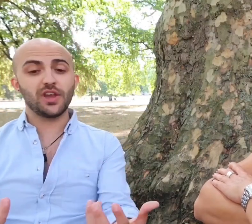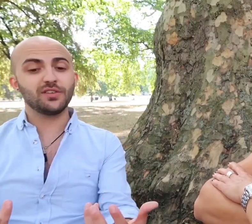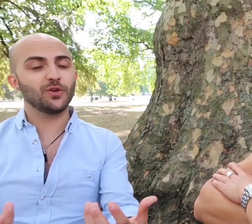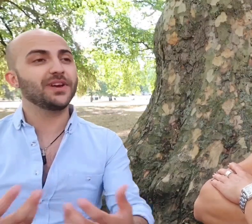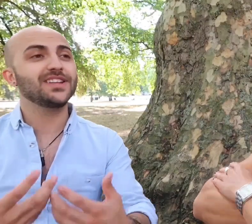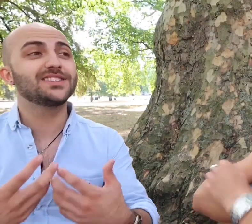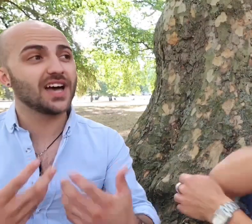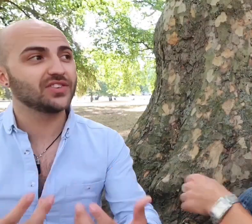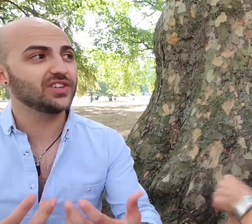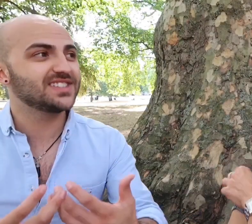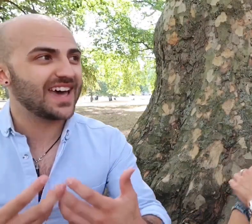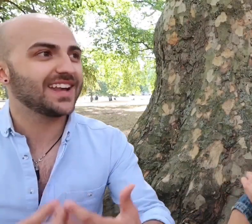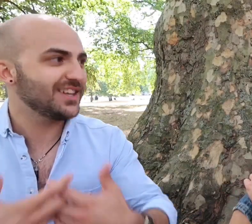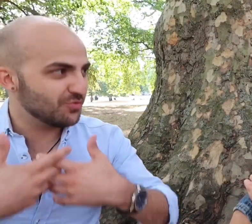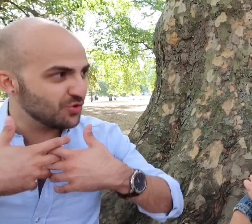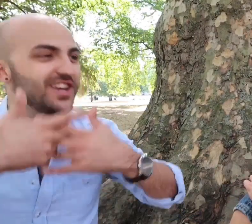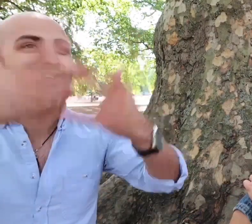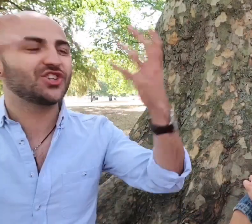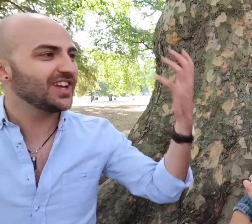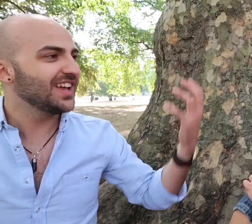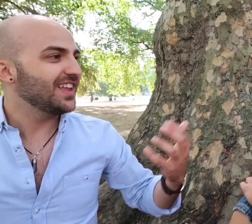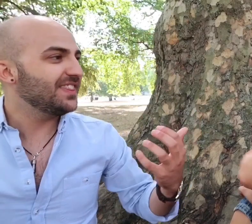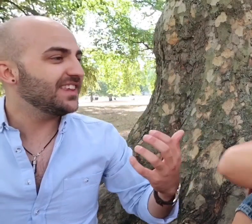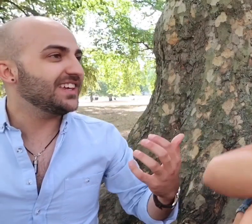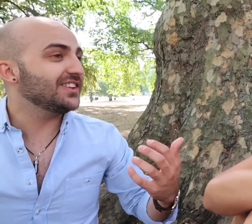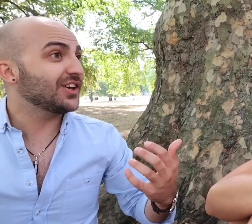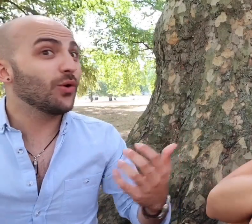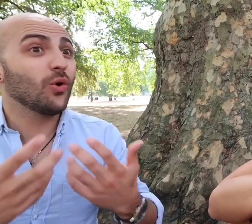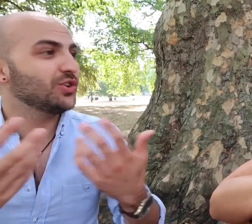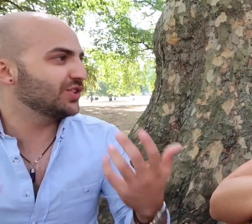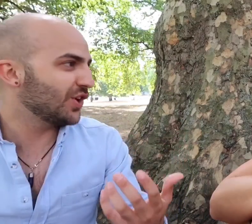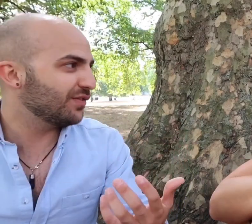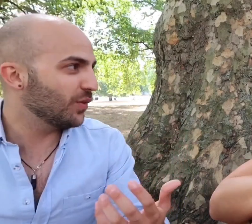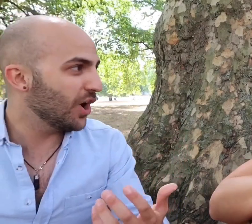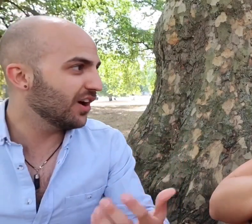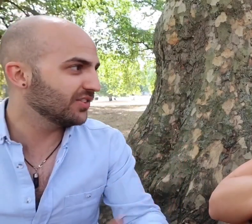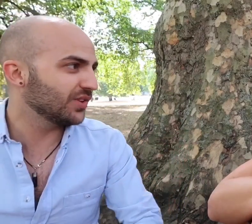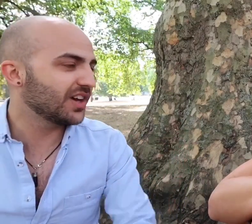wonderful but it doesn't sadly reach the the corners of the world or the